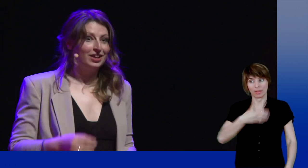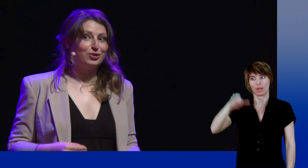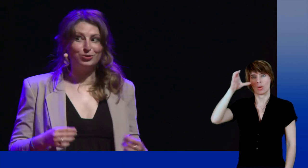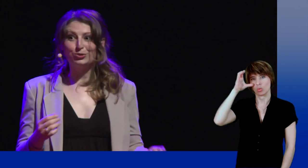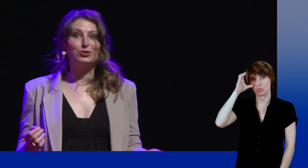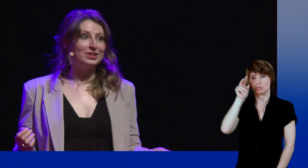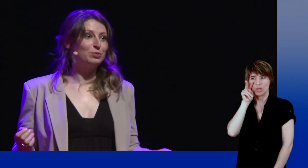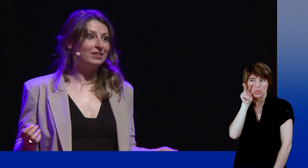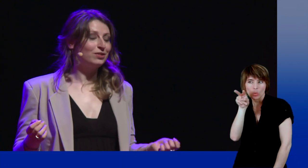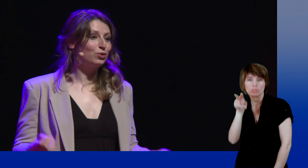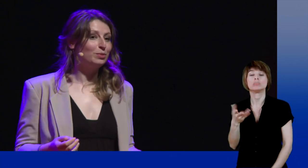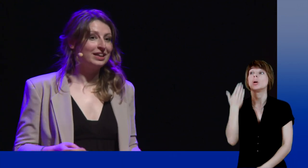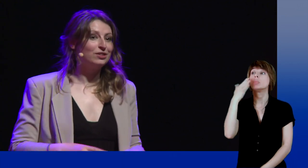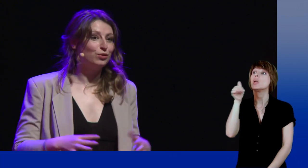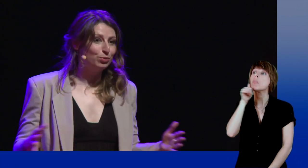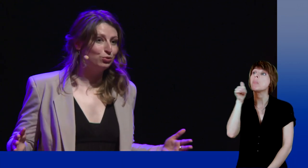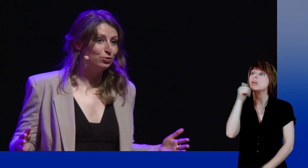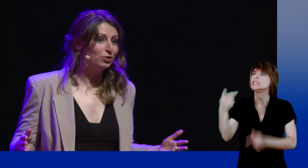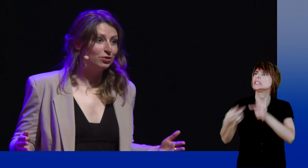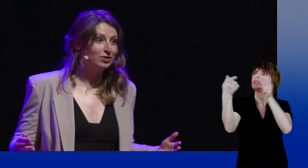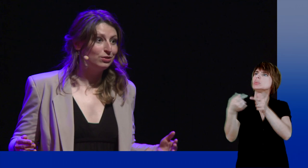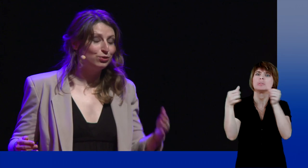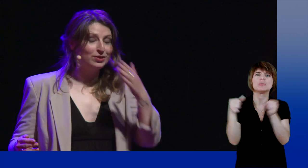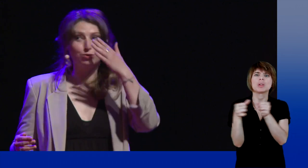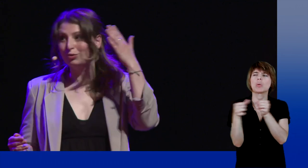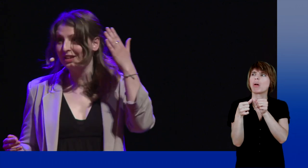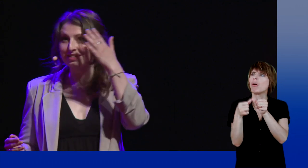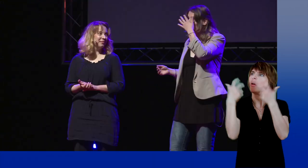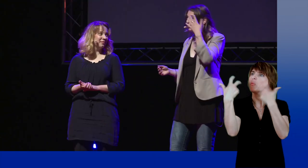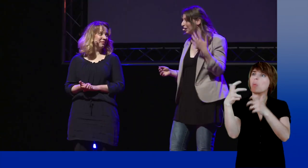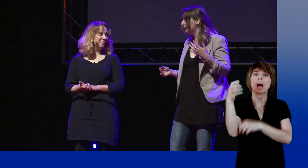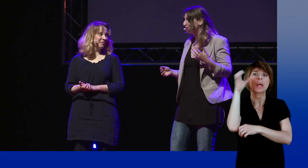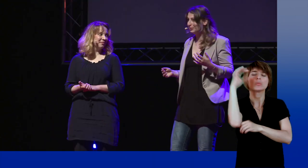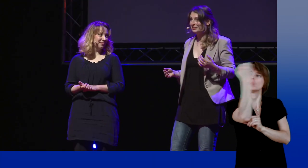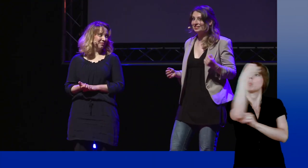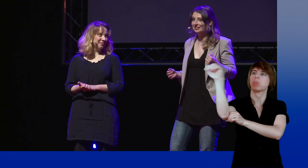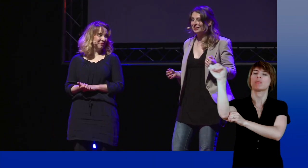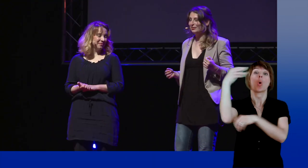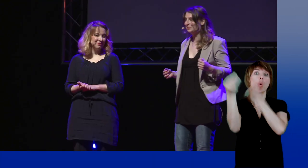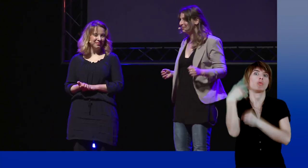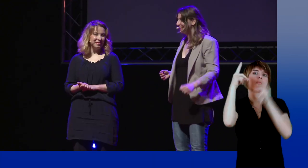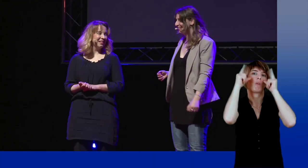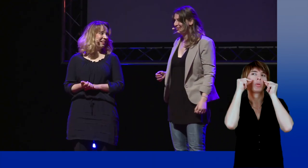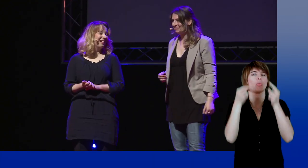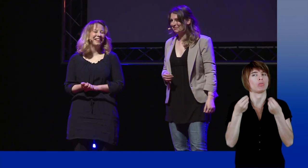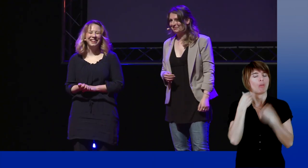When we have an argument with our mother and she doesn't want to hear anymore, she only needs to turn her head or close her eyes. It's quite annoying.